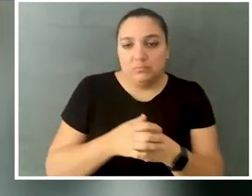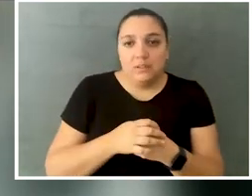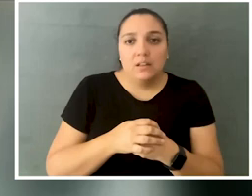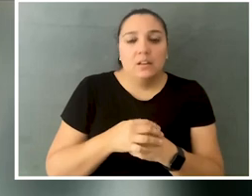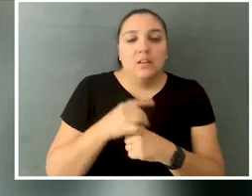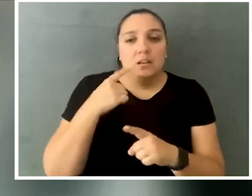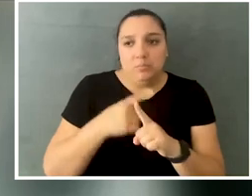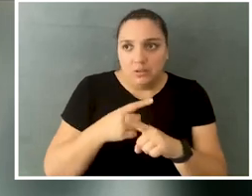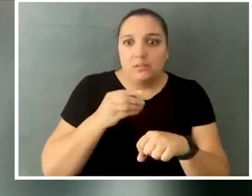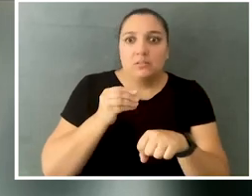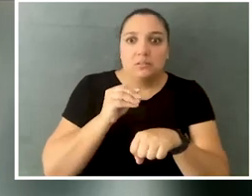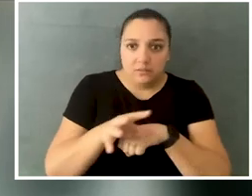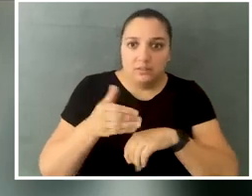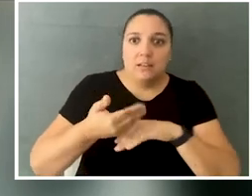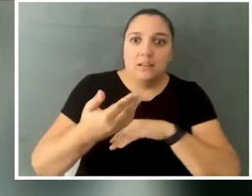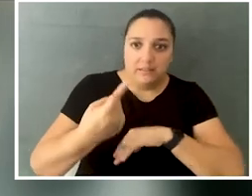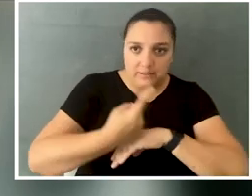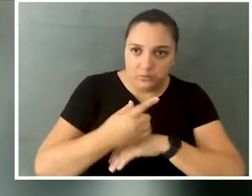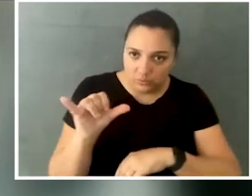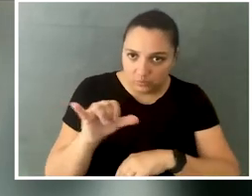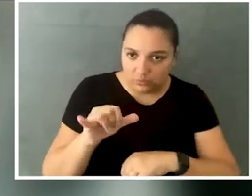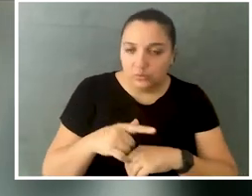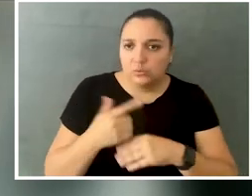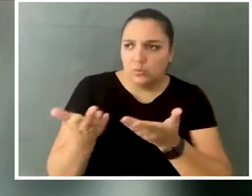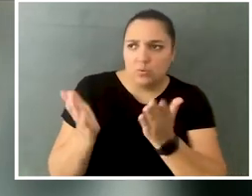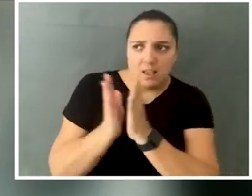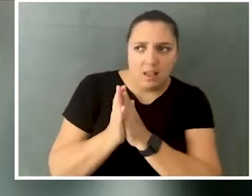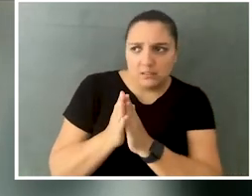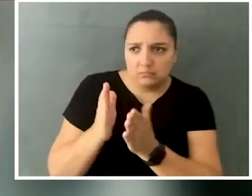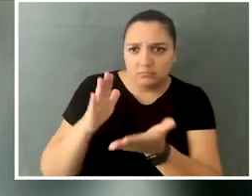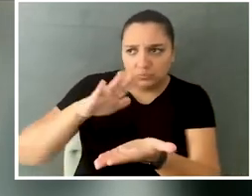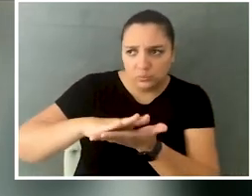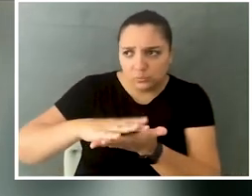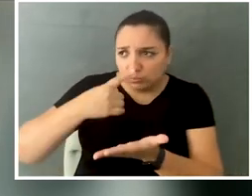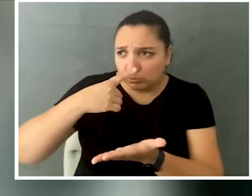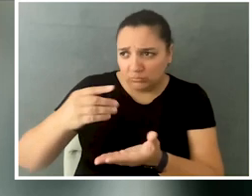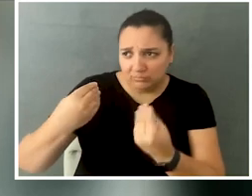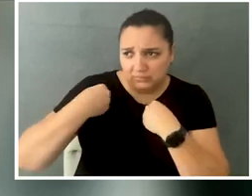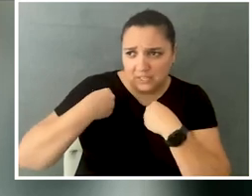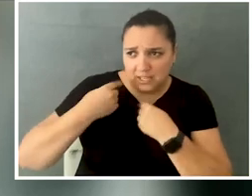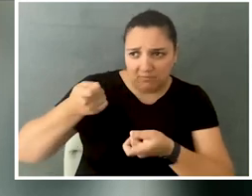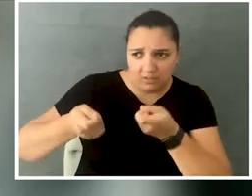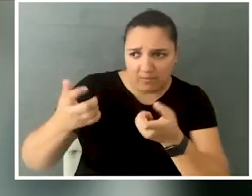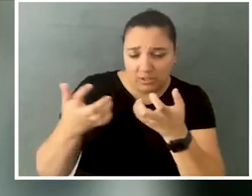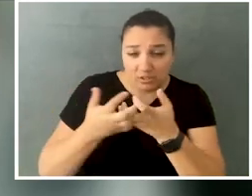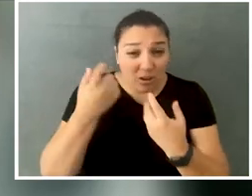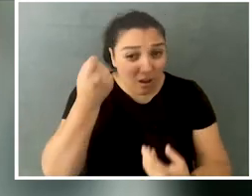and had implications on me the next day as well. So I asked the school for an accommodation. For a bit more context,